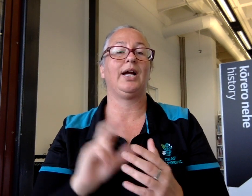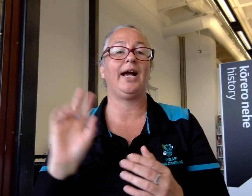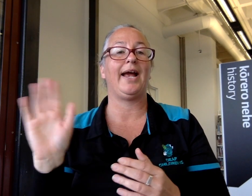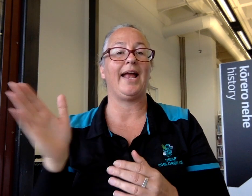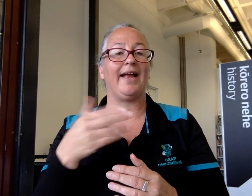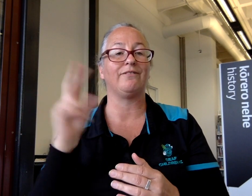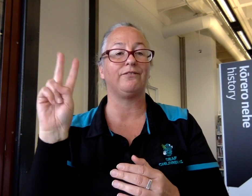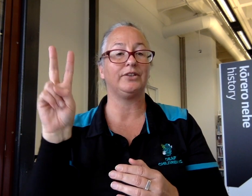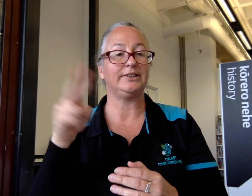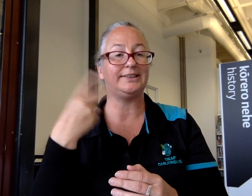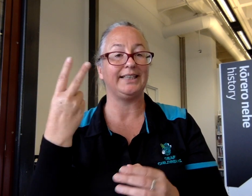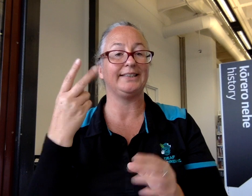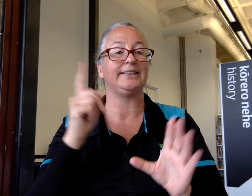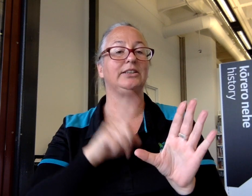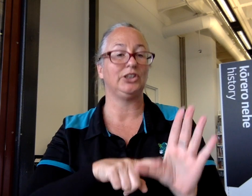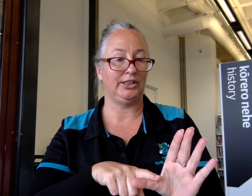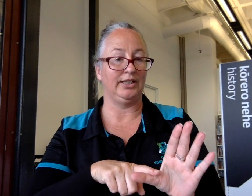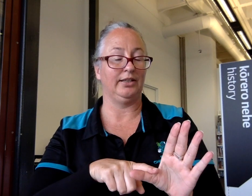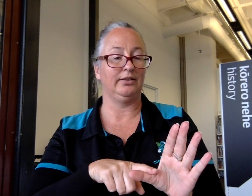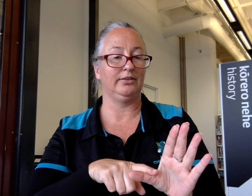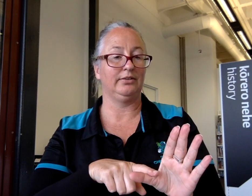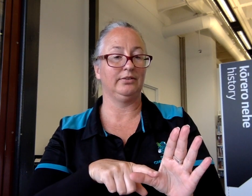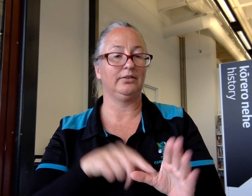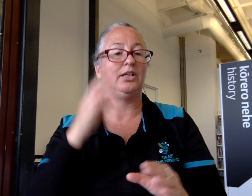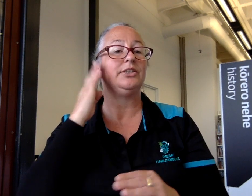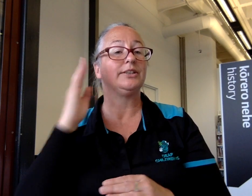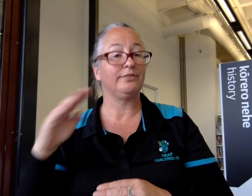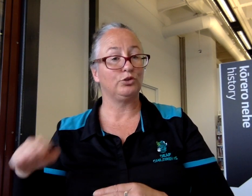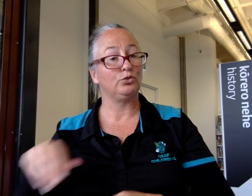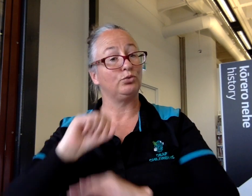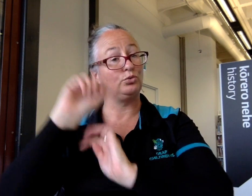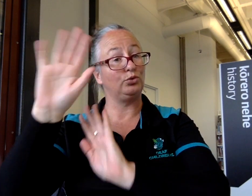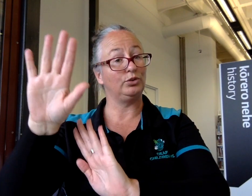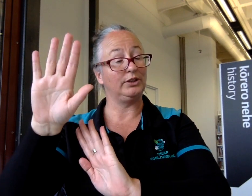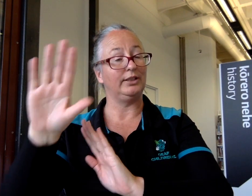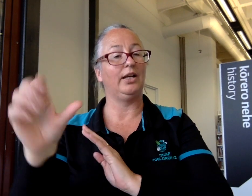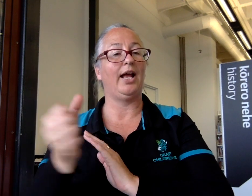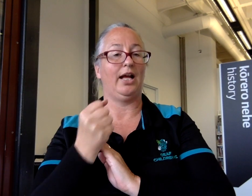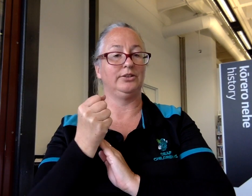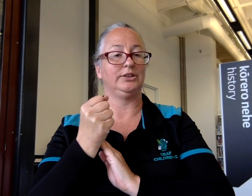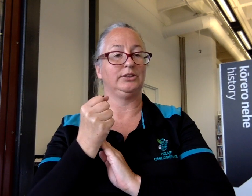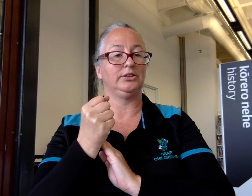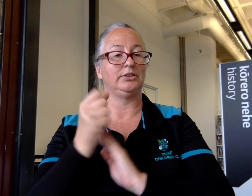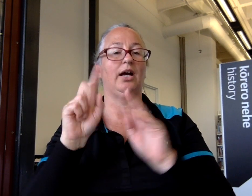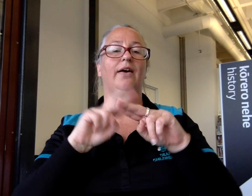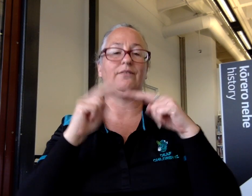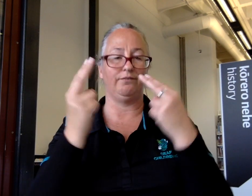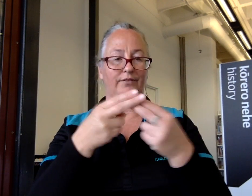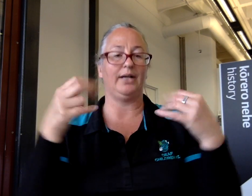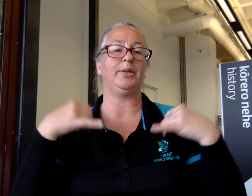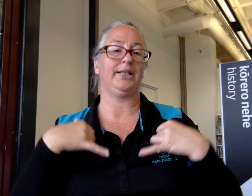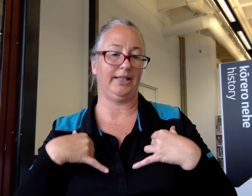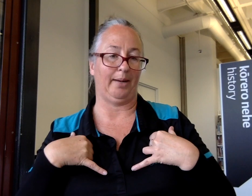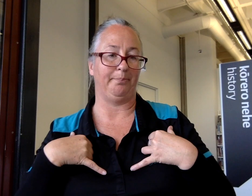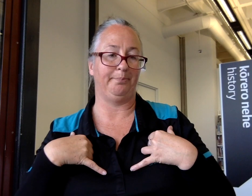Every second year Deaf Children NZ has a Family Camp